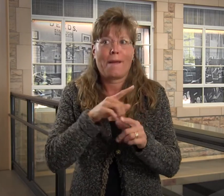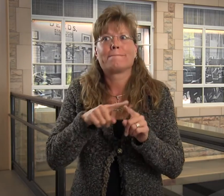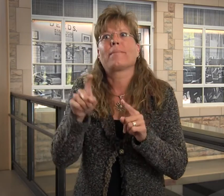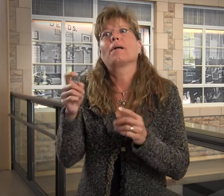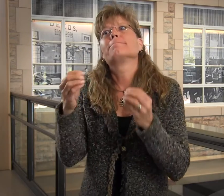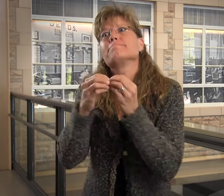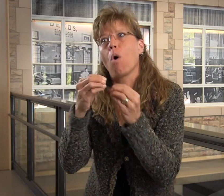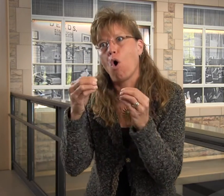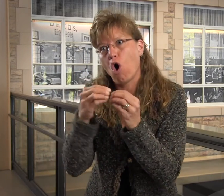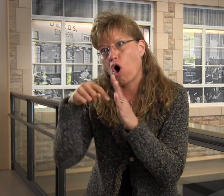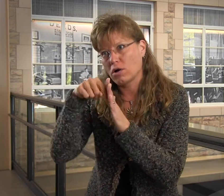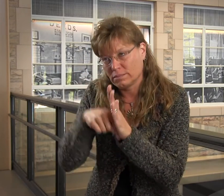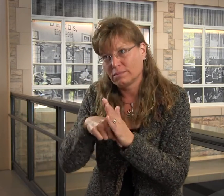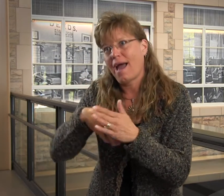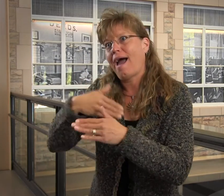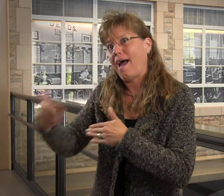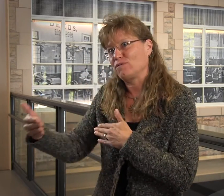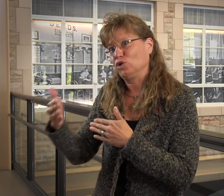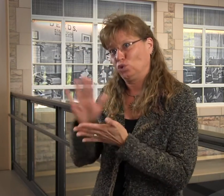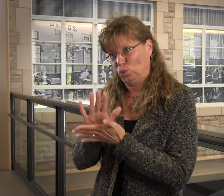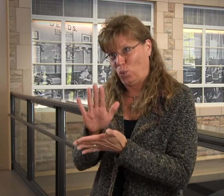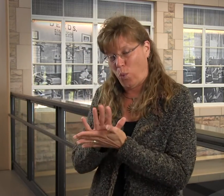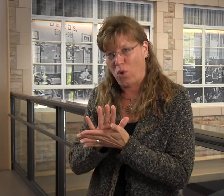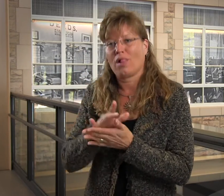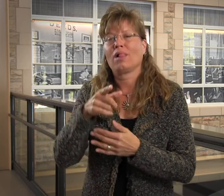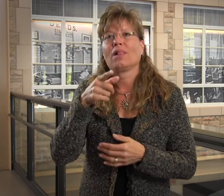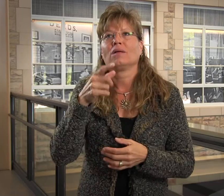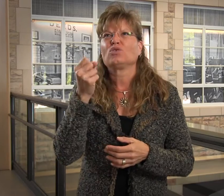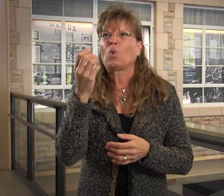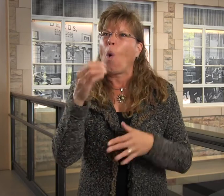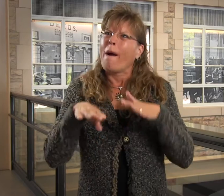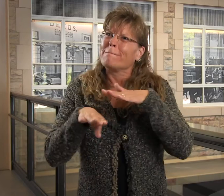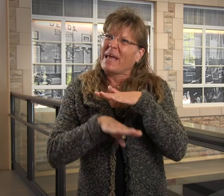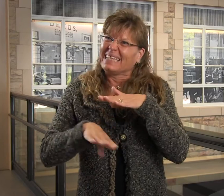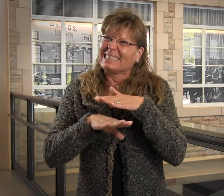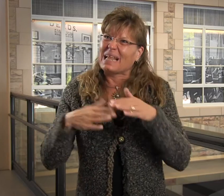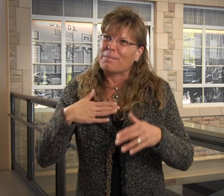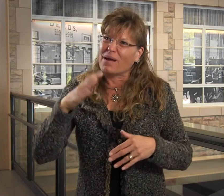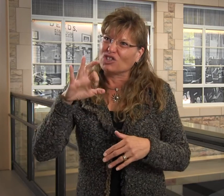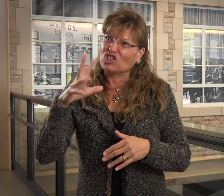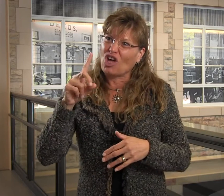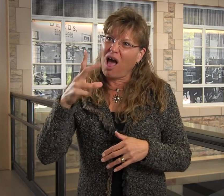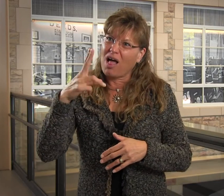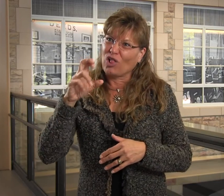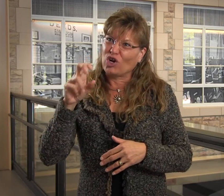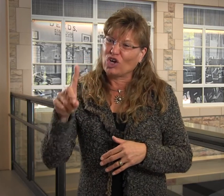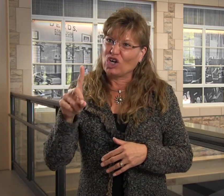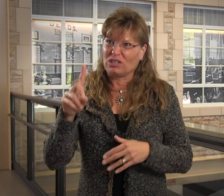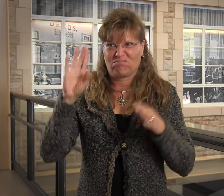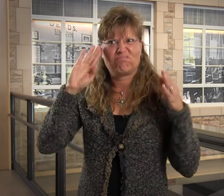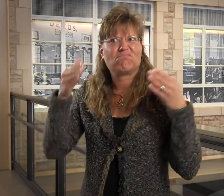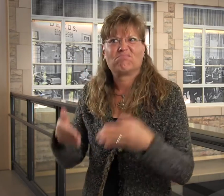but then there was more intense training after school. So basically, my childhood was primarily focused